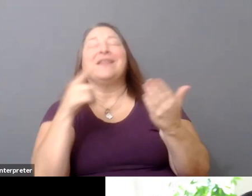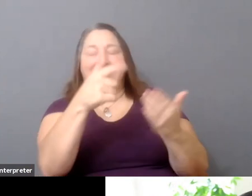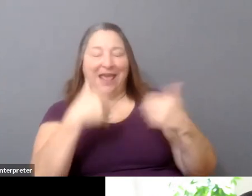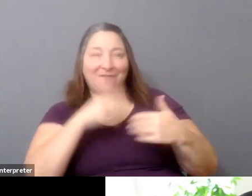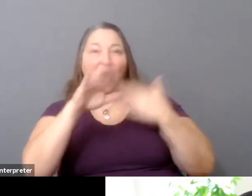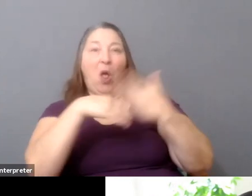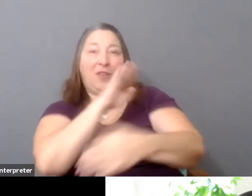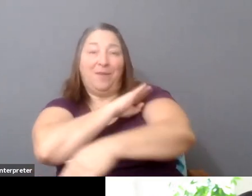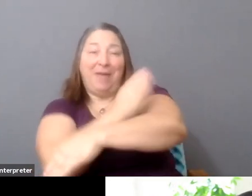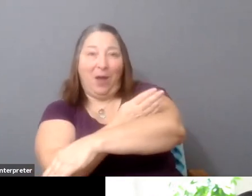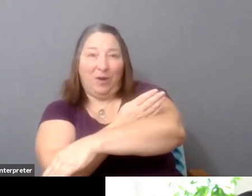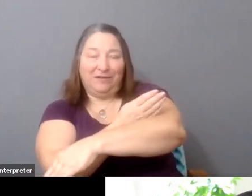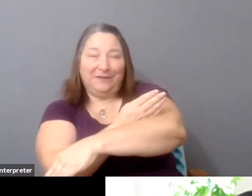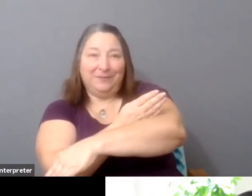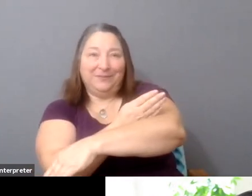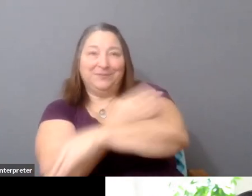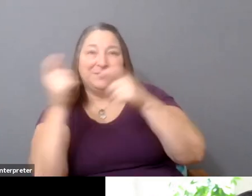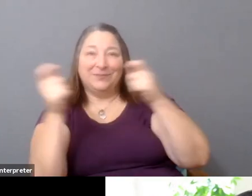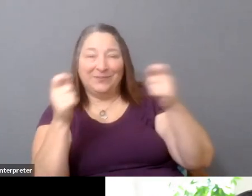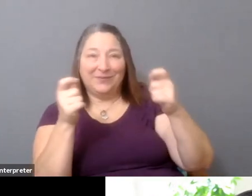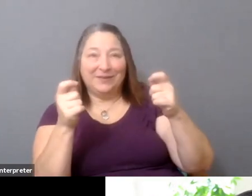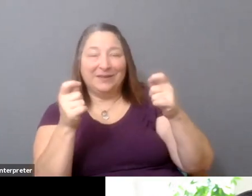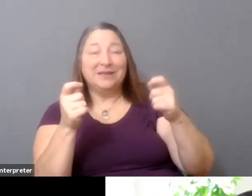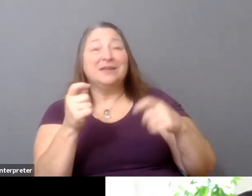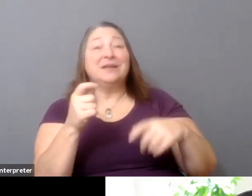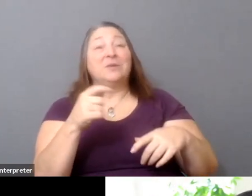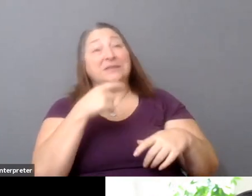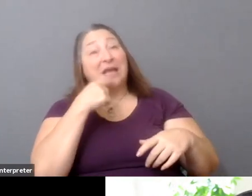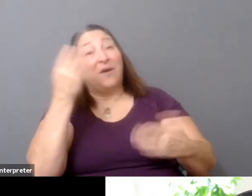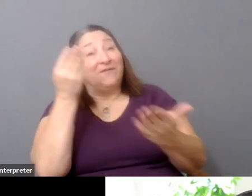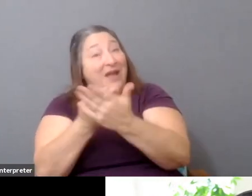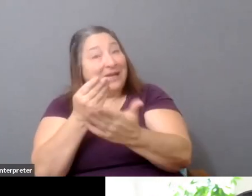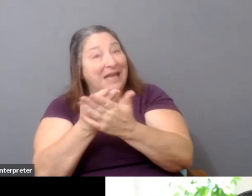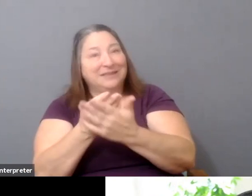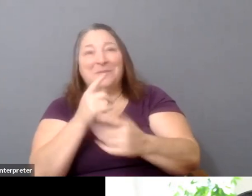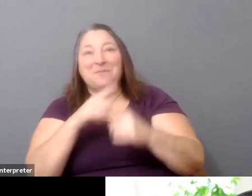but I see financing as a direct result of what was distributed, you know?